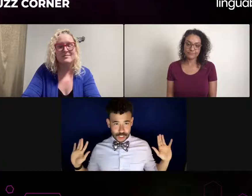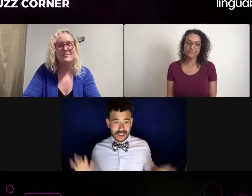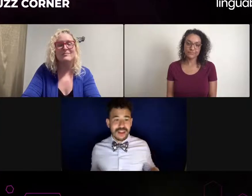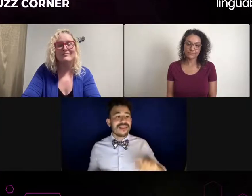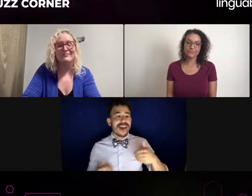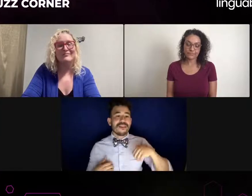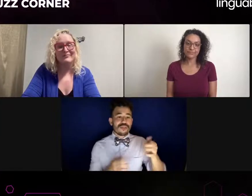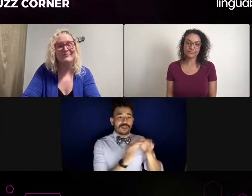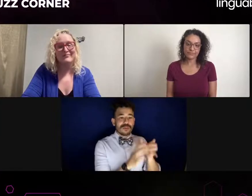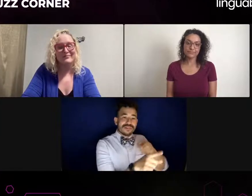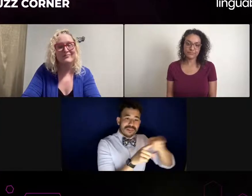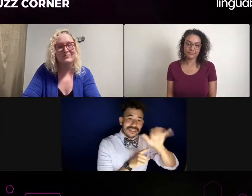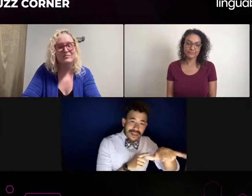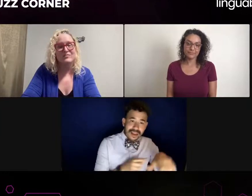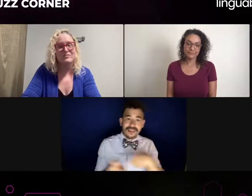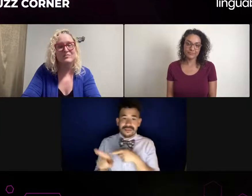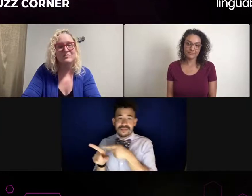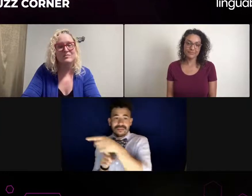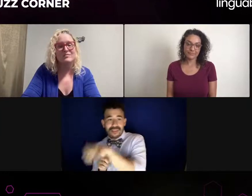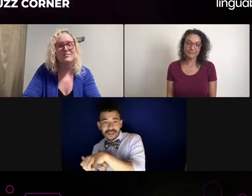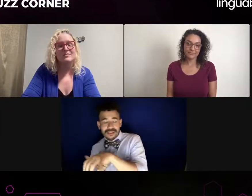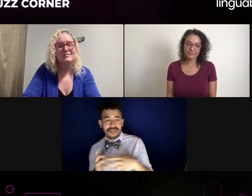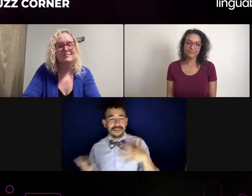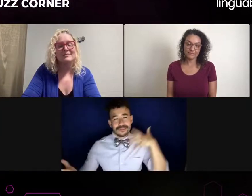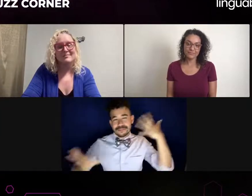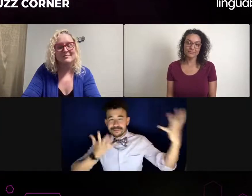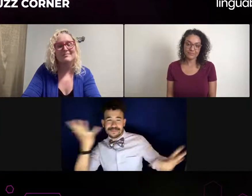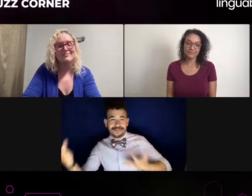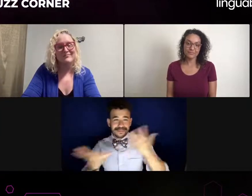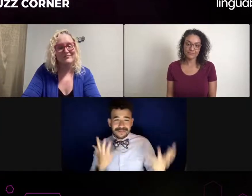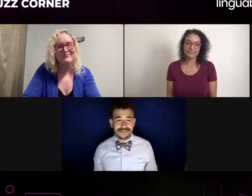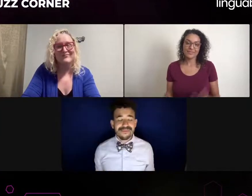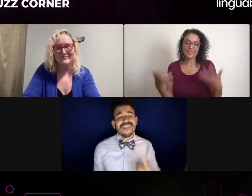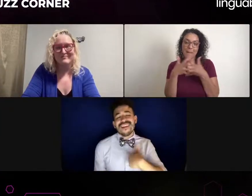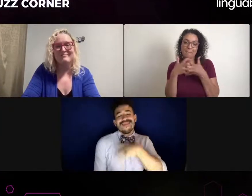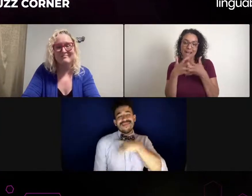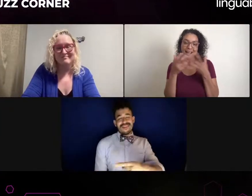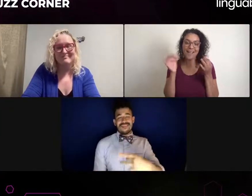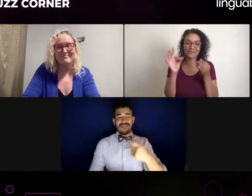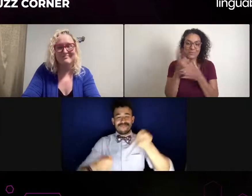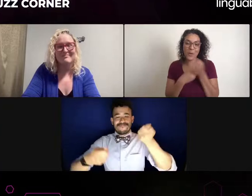going around networking, asking my peers. Most of the people that I ask are